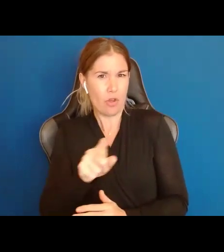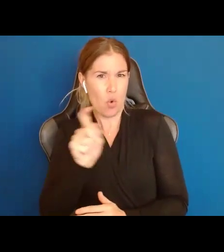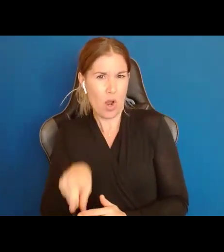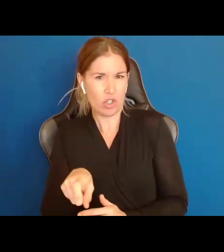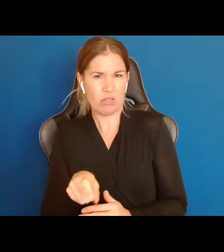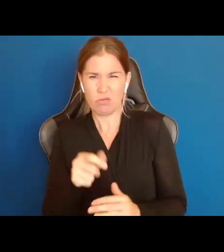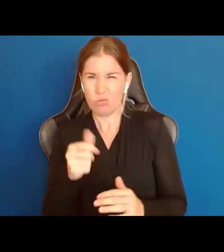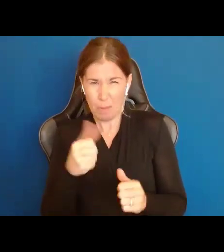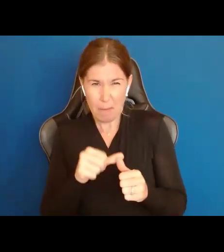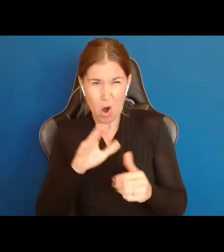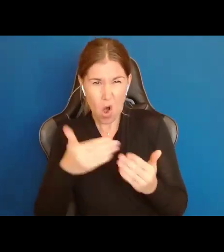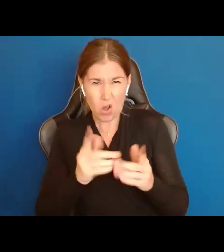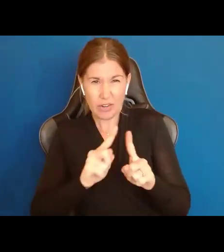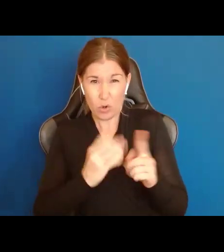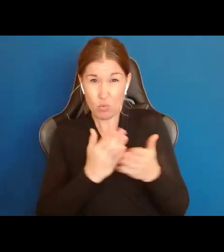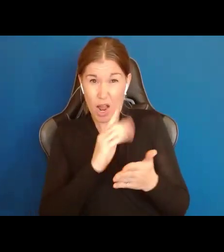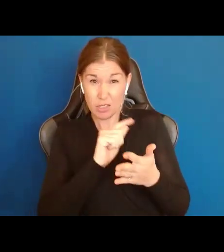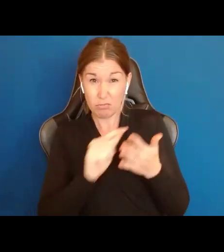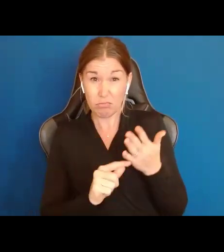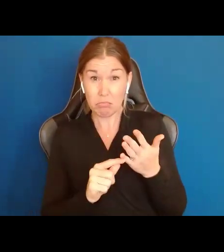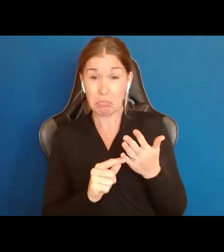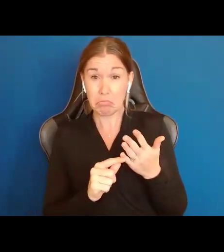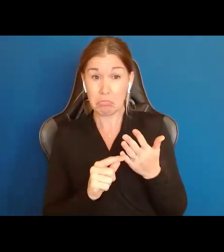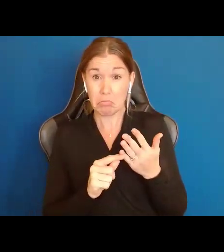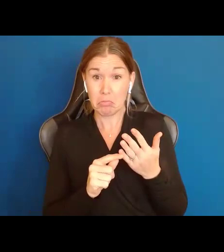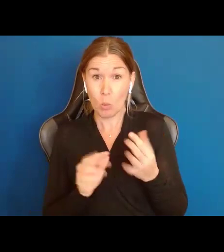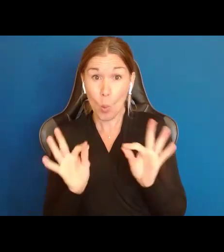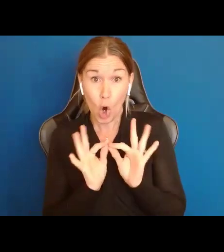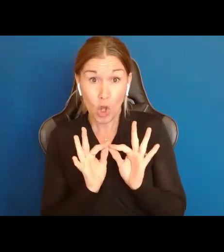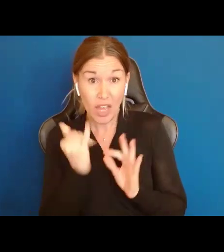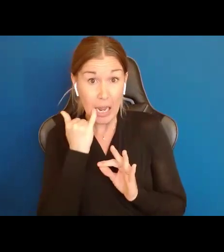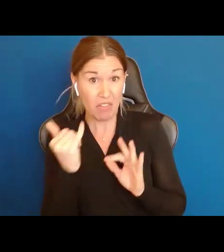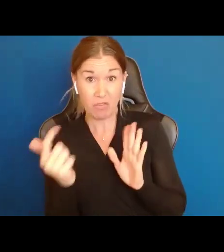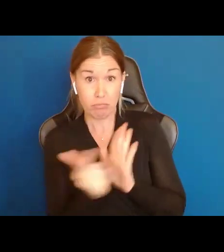Freedom of Religion, are they worth anything if you are not allowed to use them? If I say to you,